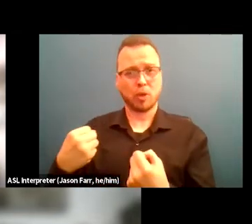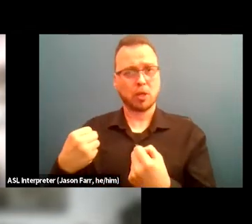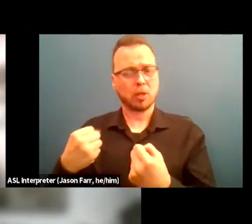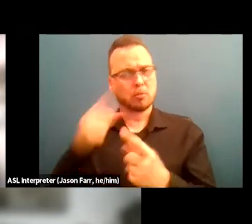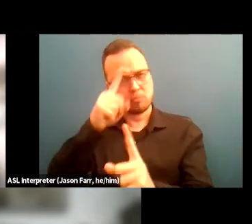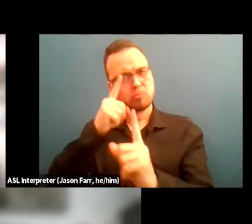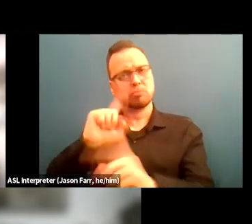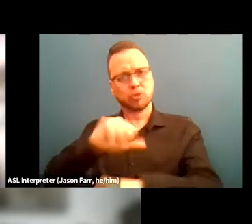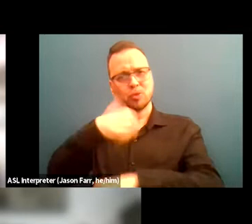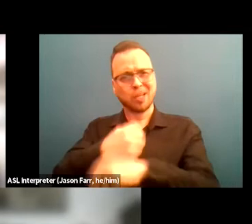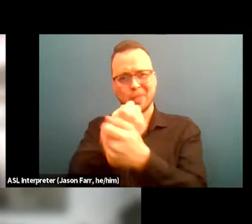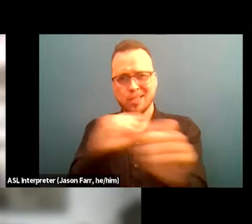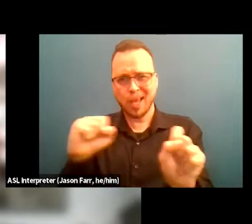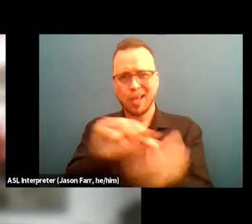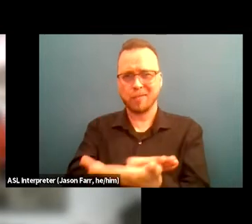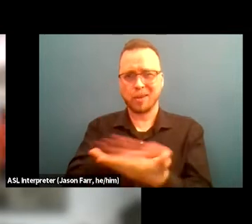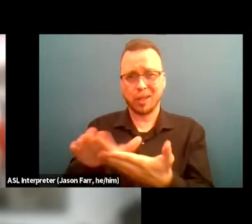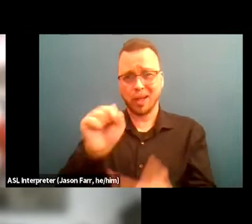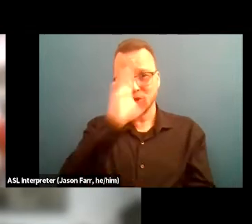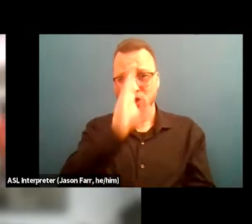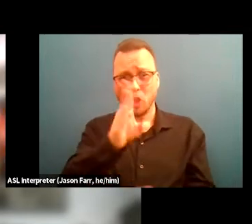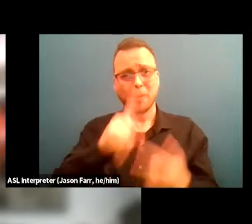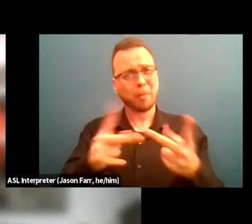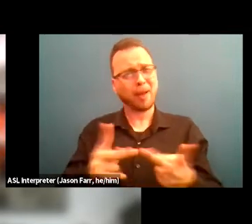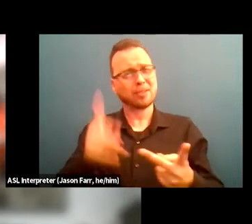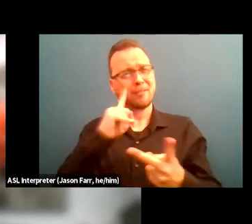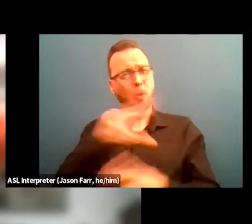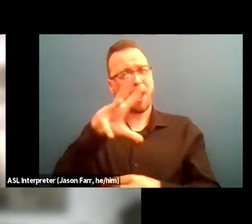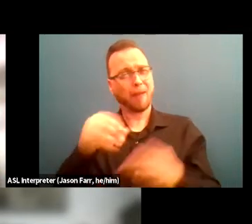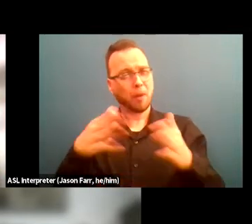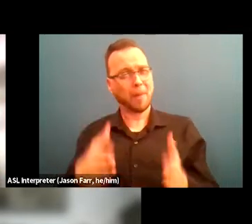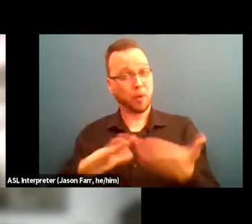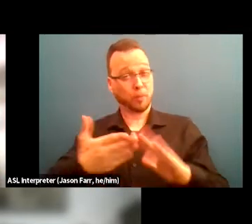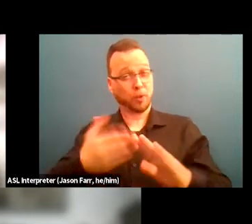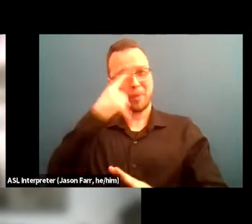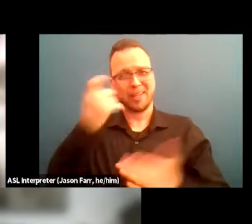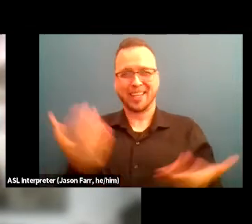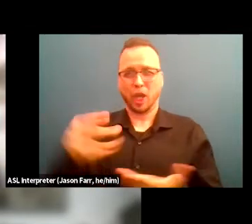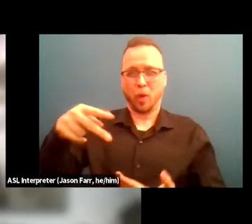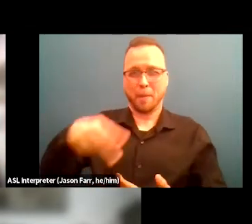and sober place for the African American community. Because here in Portland back then